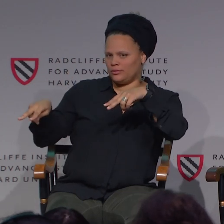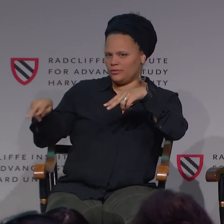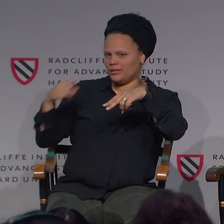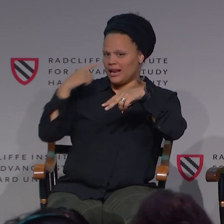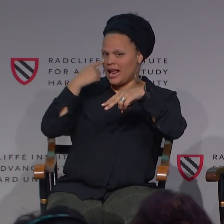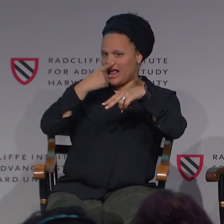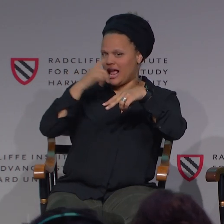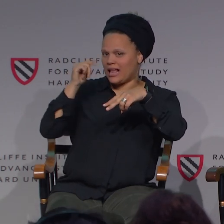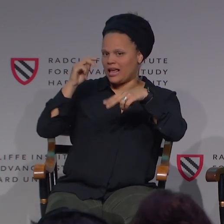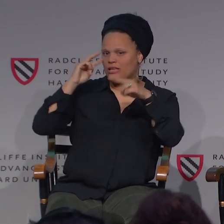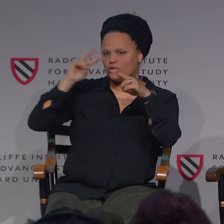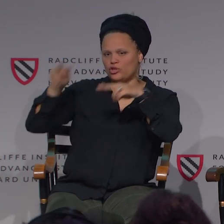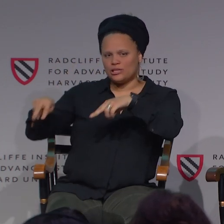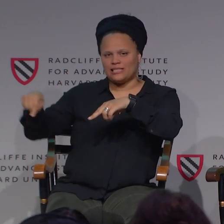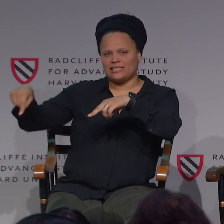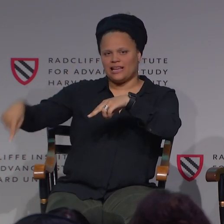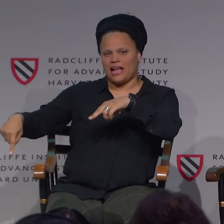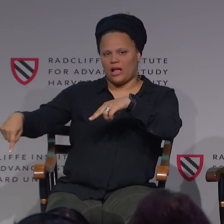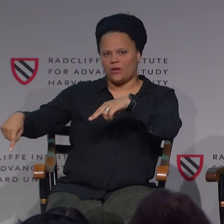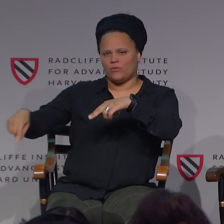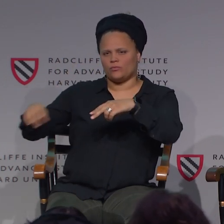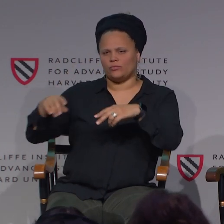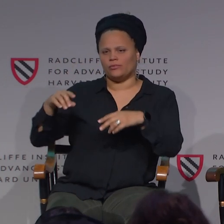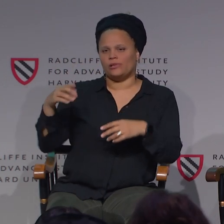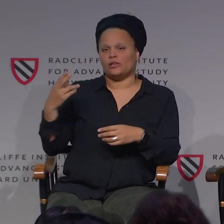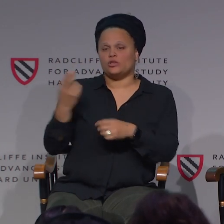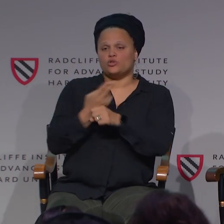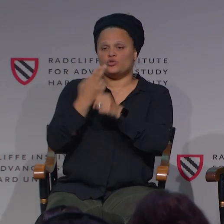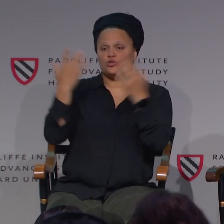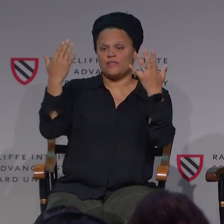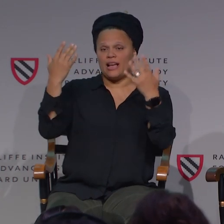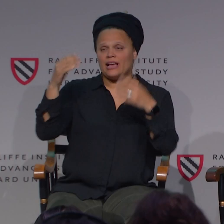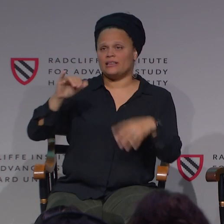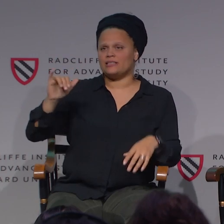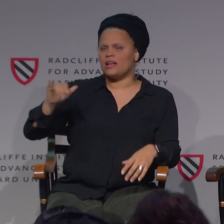Like this, where your eyes are looking downward.